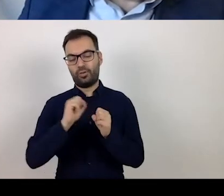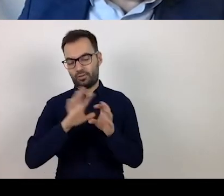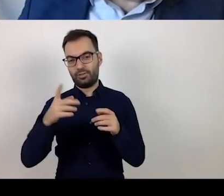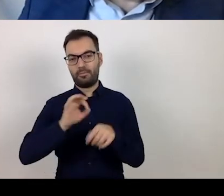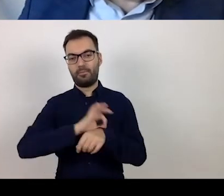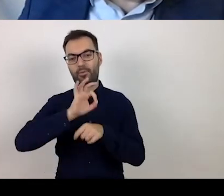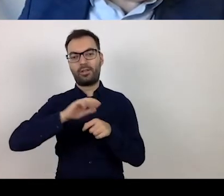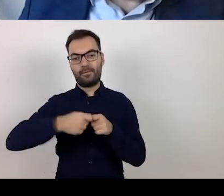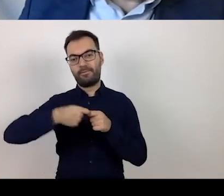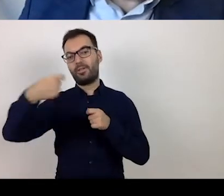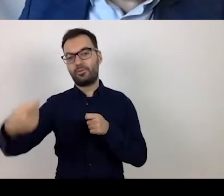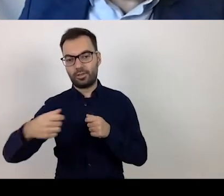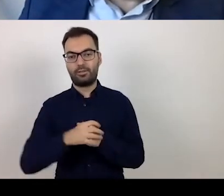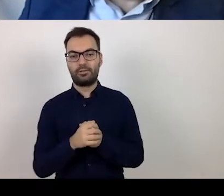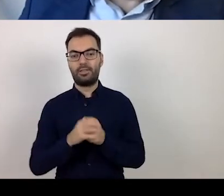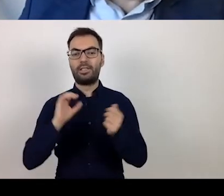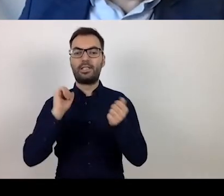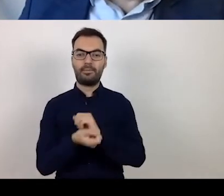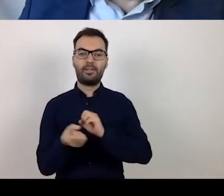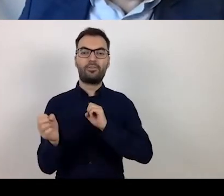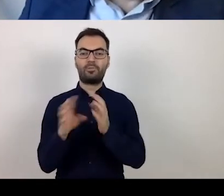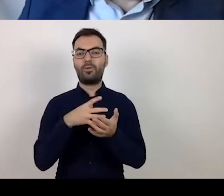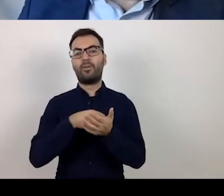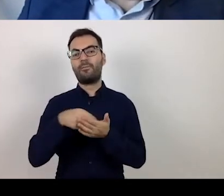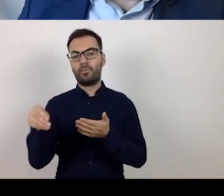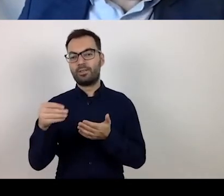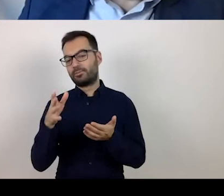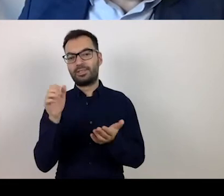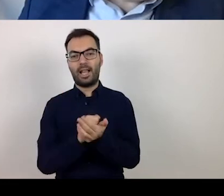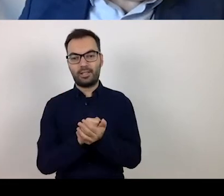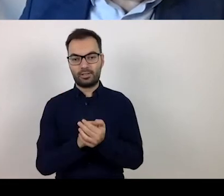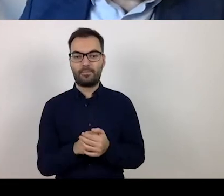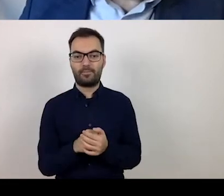for changing the forms of advance payments, settlements